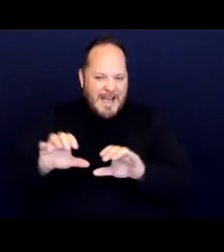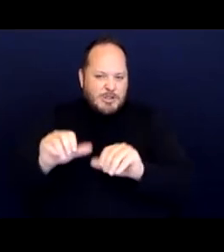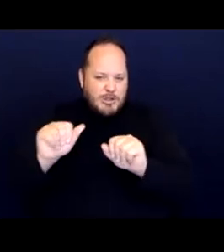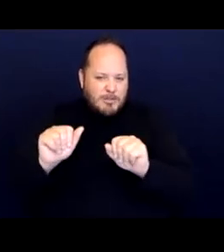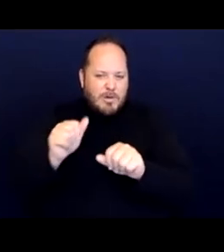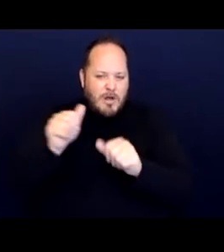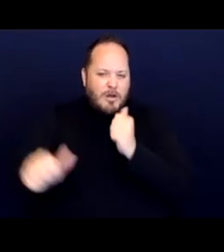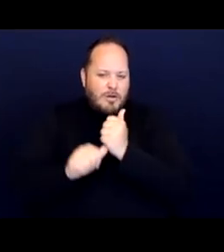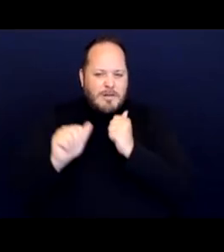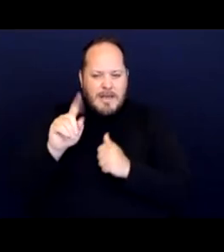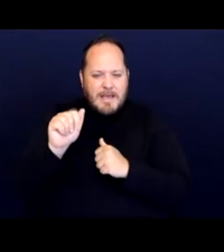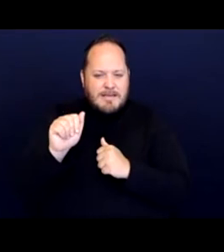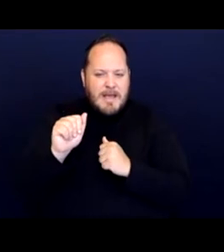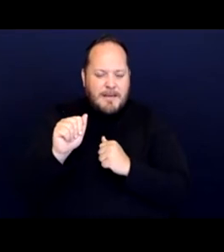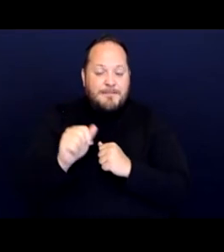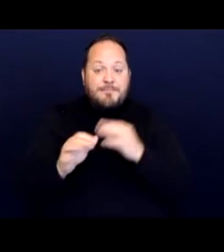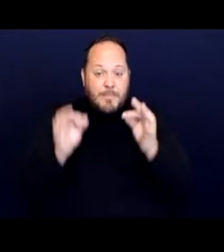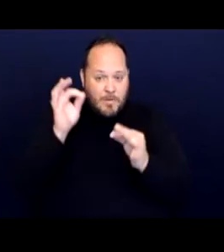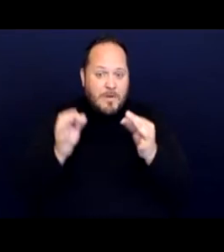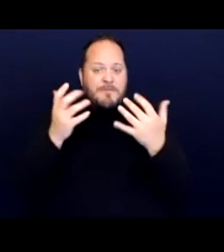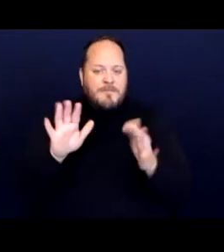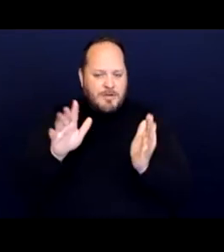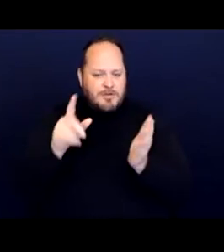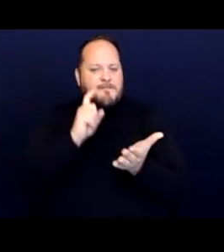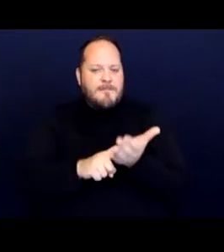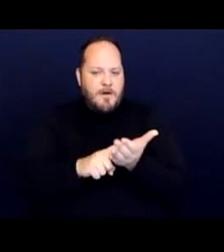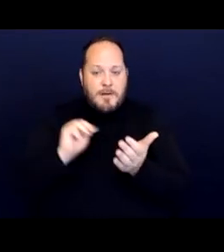and the court found that McGarry sufficiently alleged